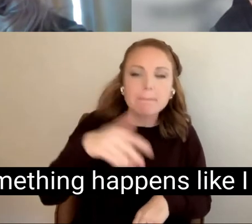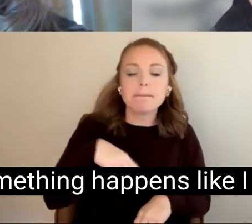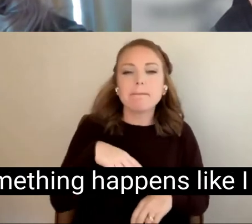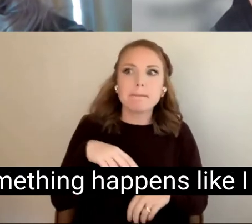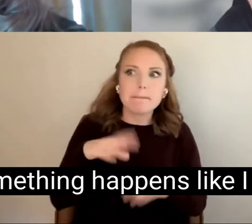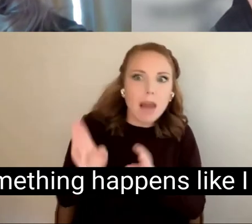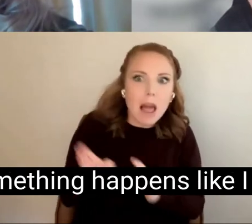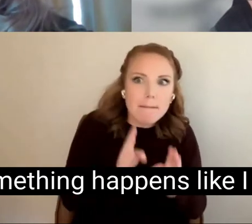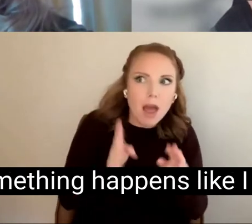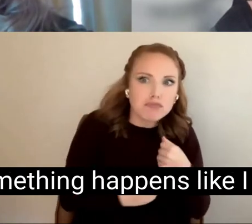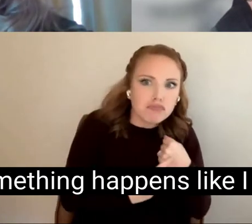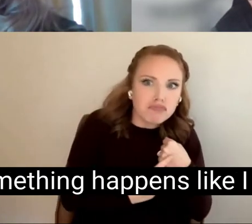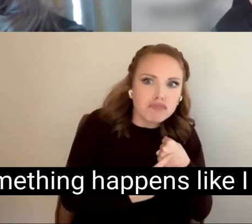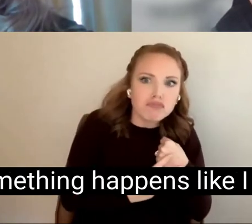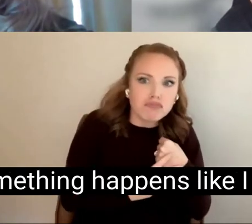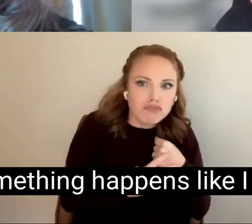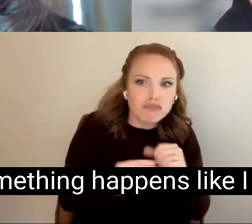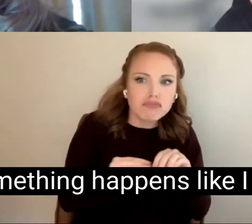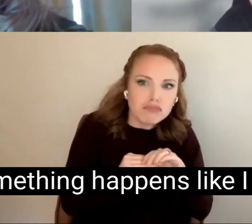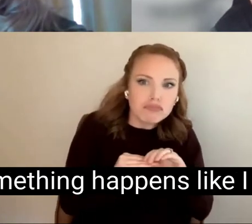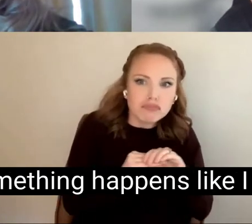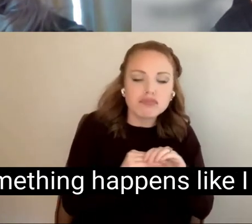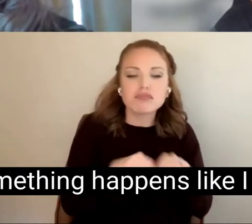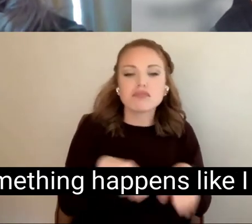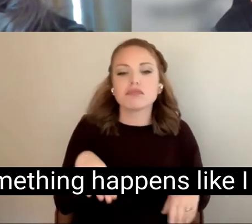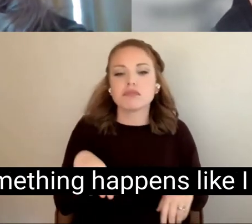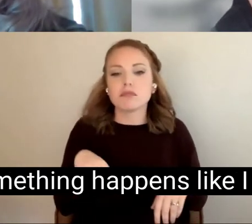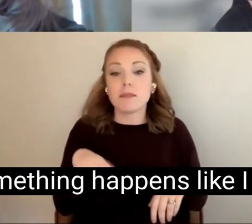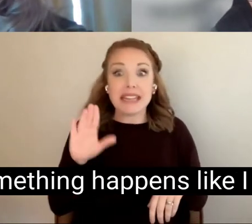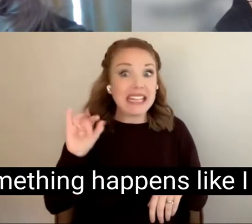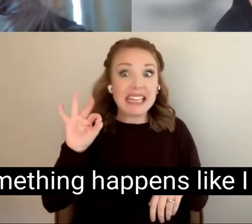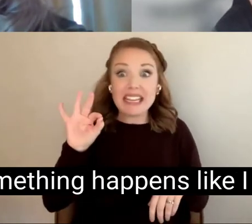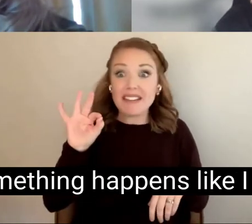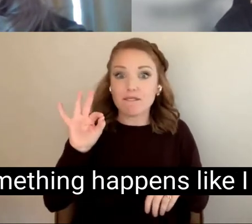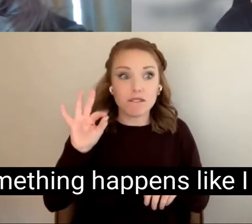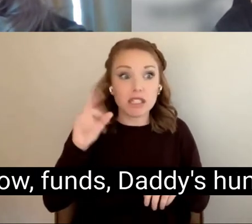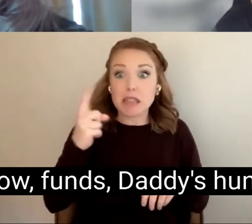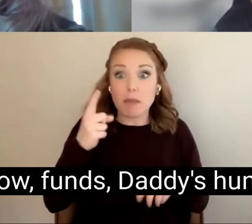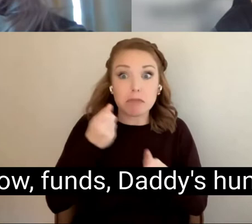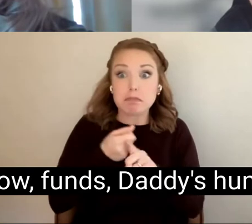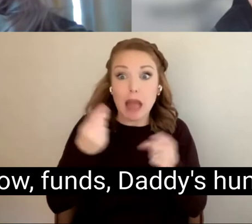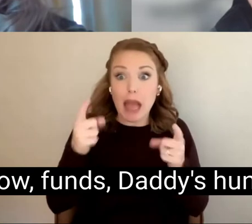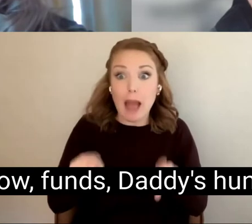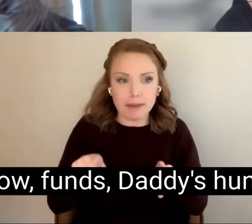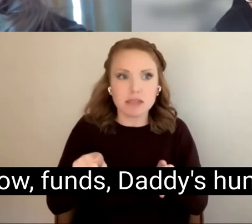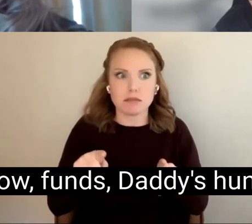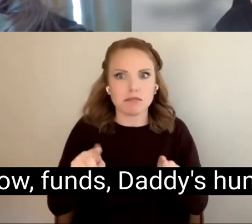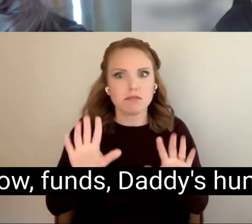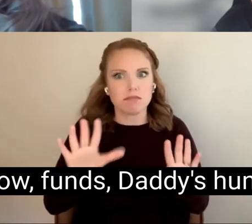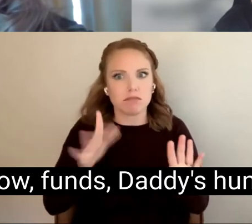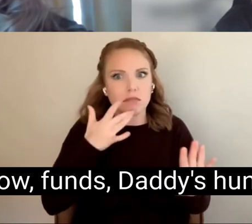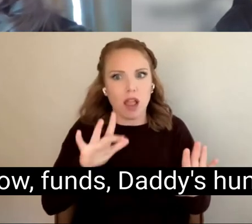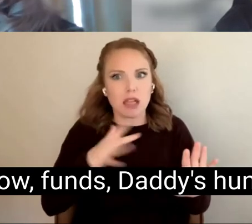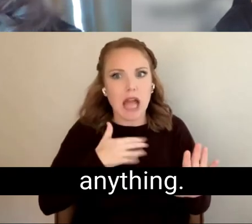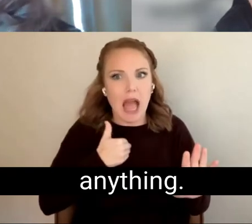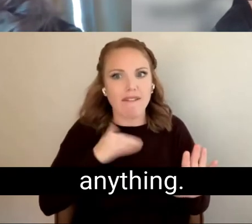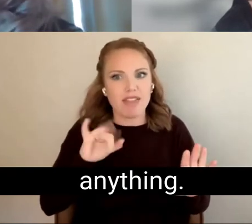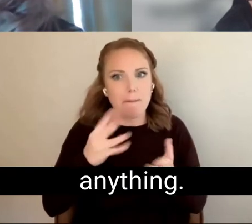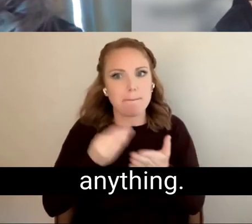like if something happens like I have that, you know, funds, Daddy's hungry, like anything.